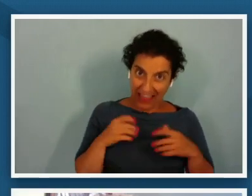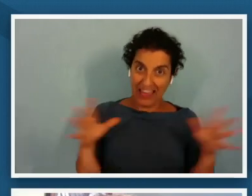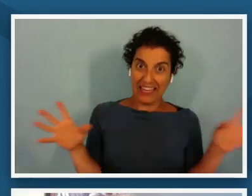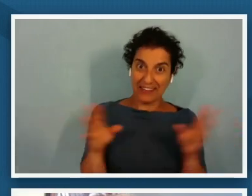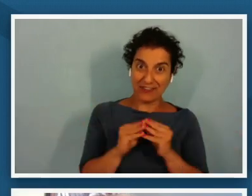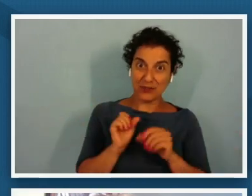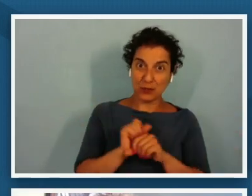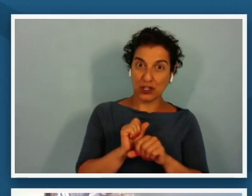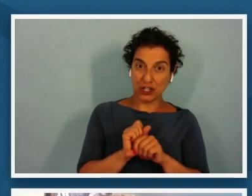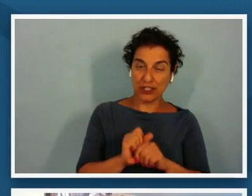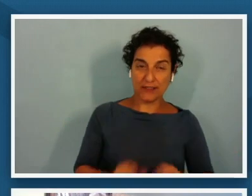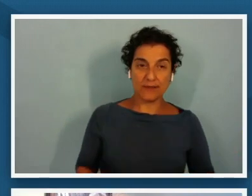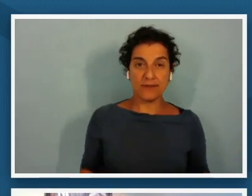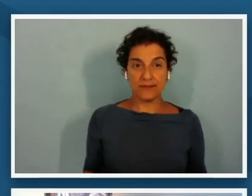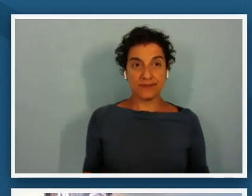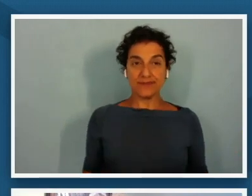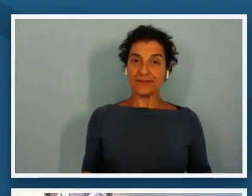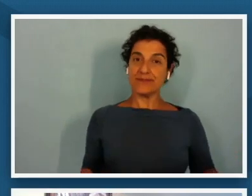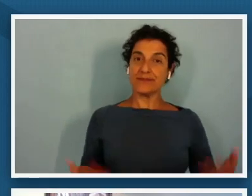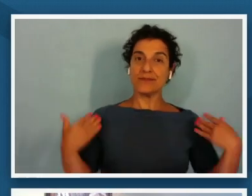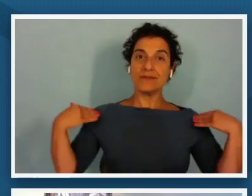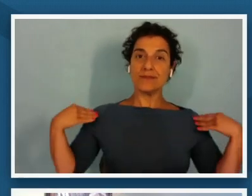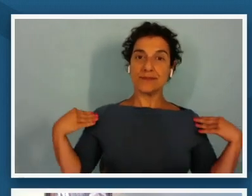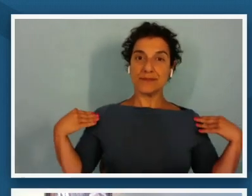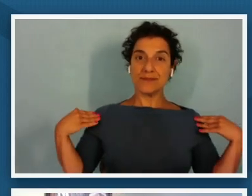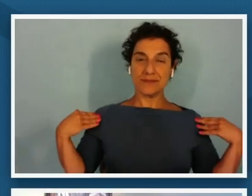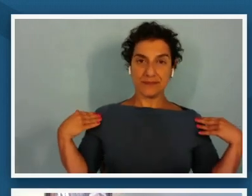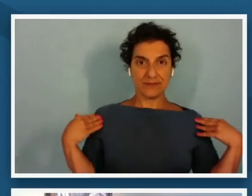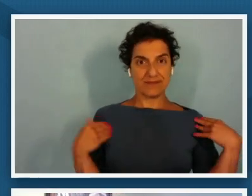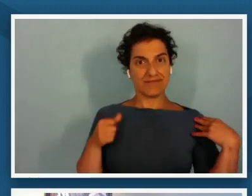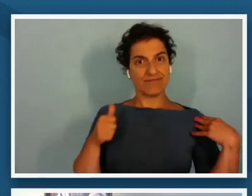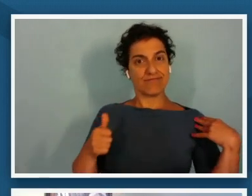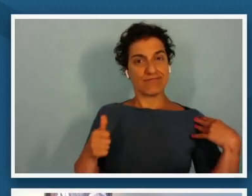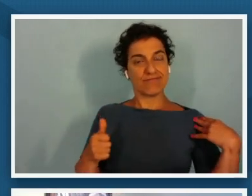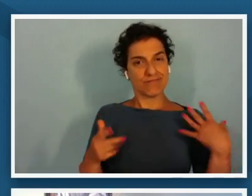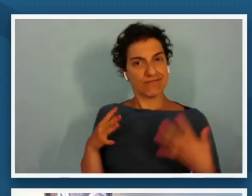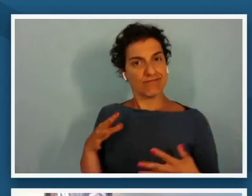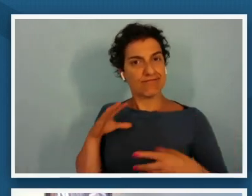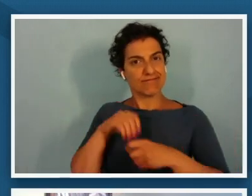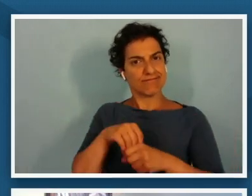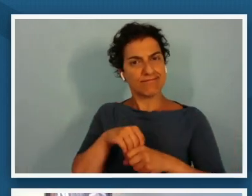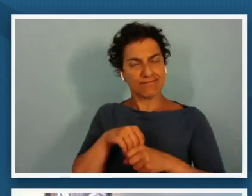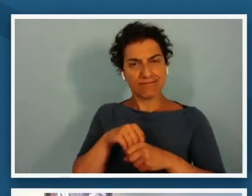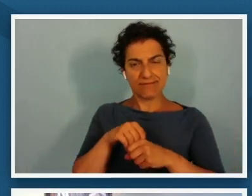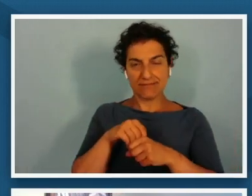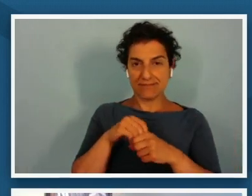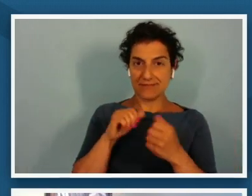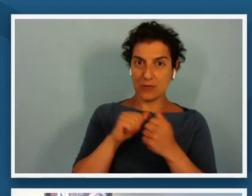this upright posture he is engaged